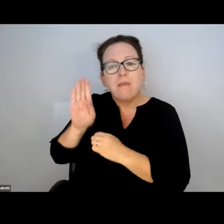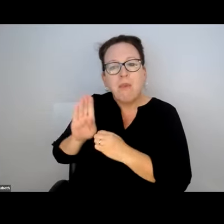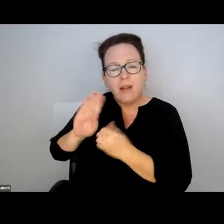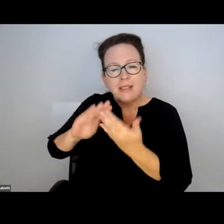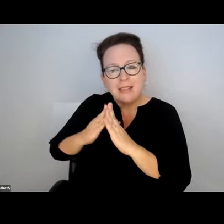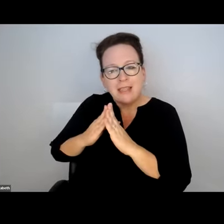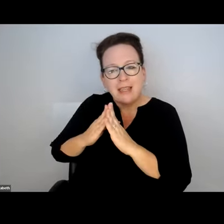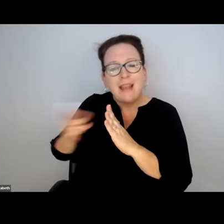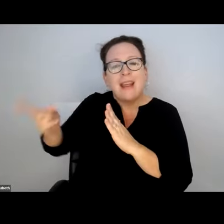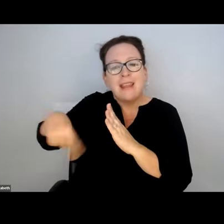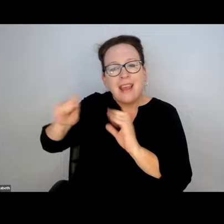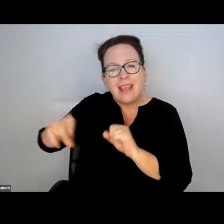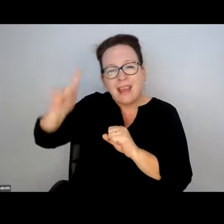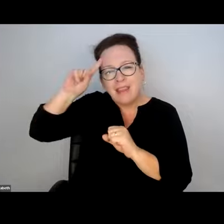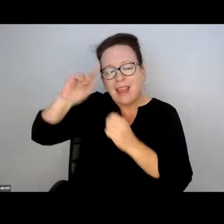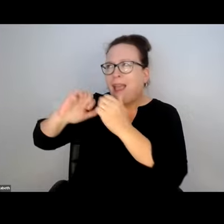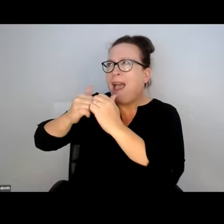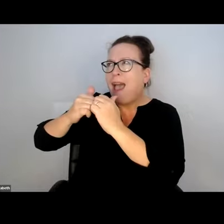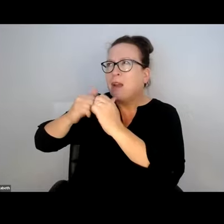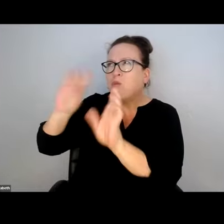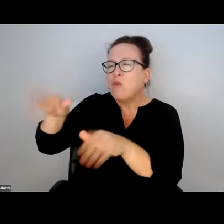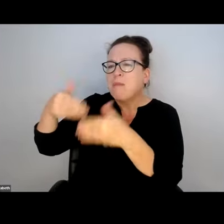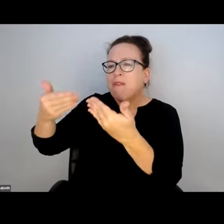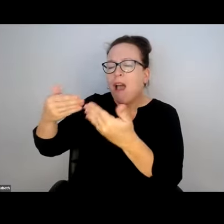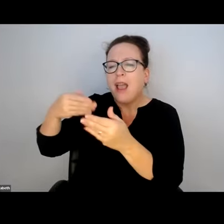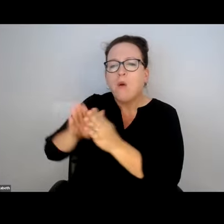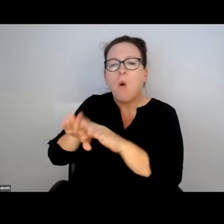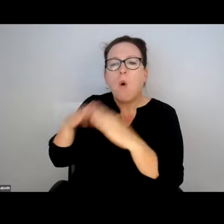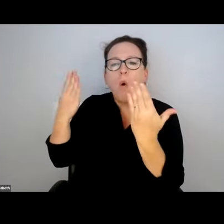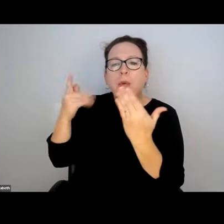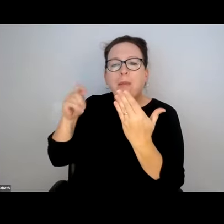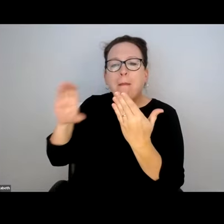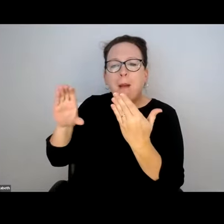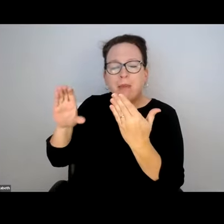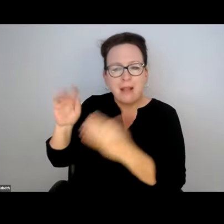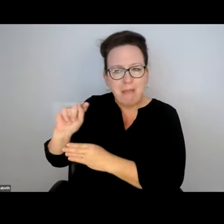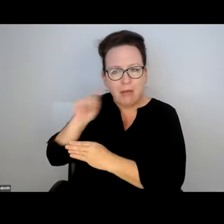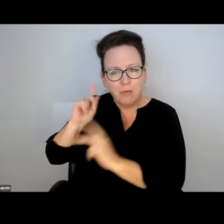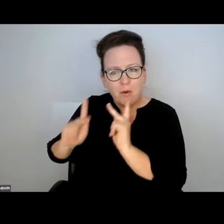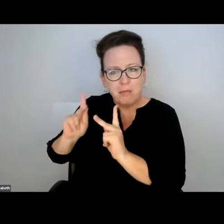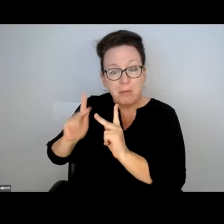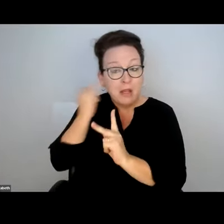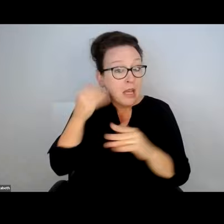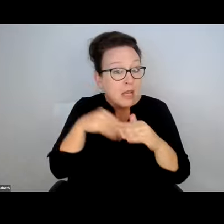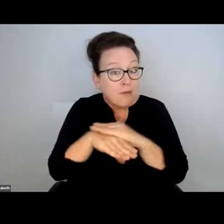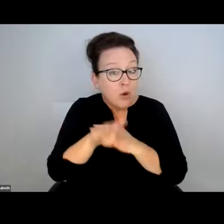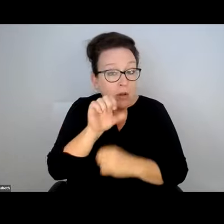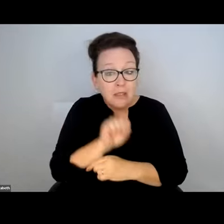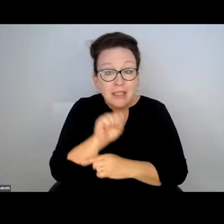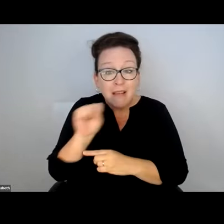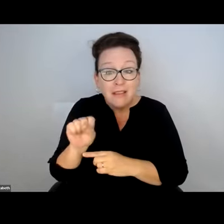I ARGUE WE NEED COOPERATION HERE WHERE THE CITY CAN THINK OF HOW TO HAVE PUBLIC RESTROOMS AVAILABLE FOR PEOPLE.